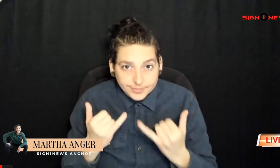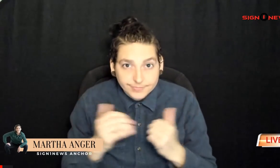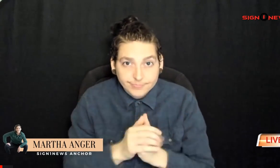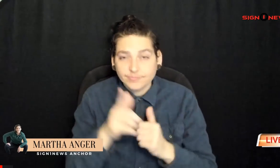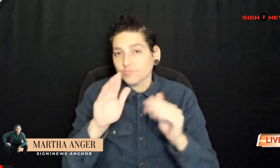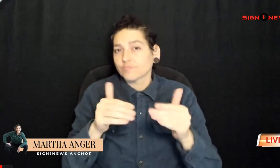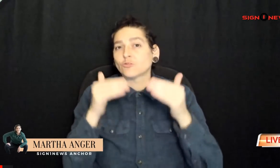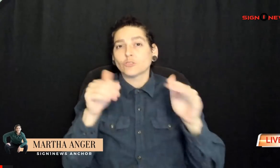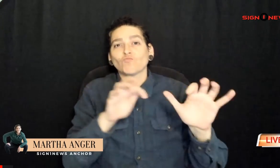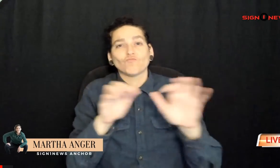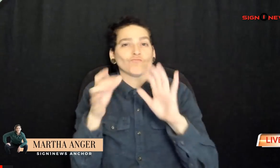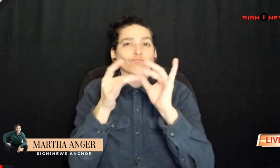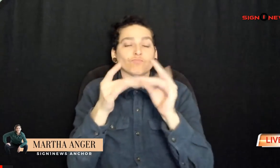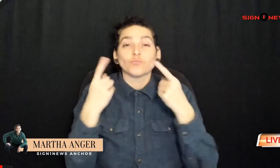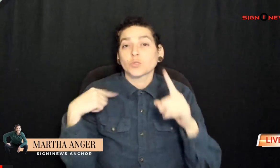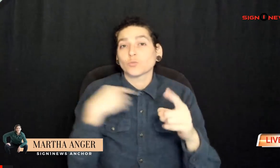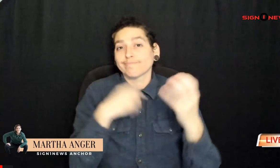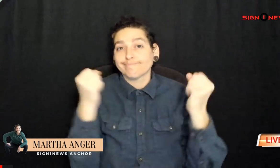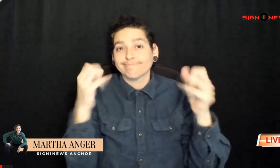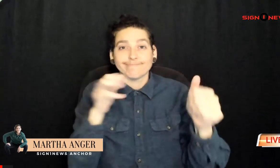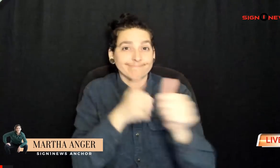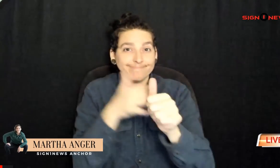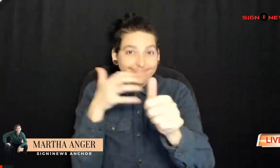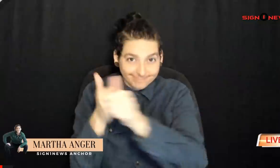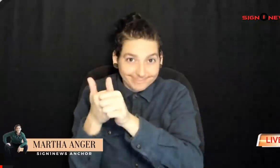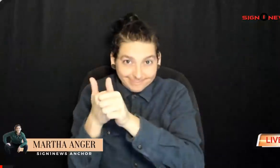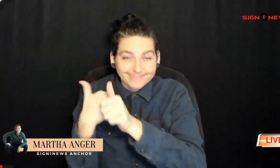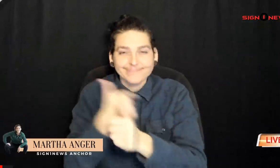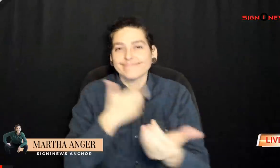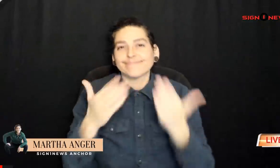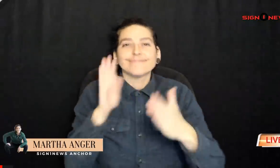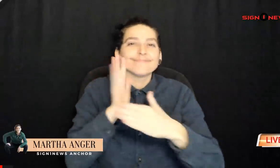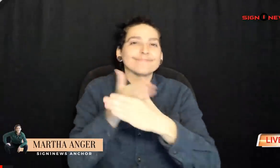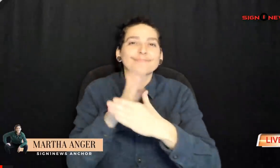stories making headlines today if you post an interesting comment during this update